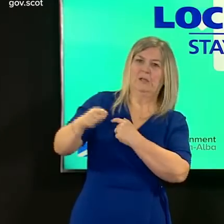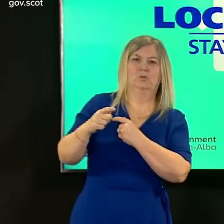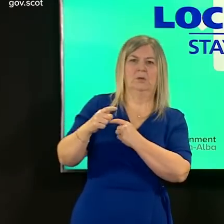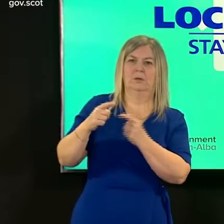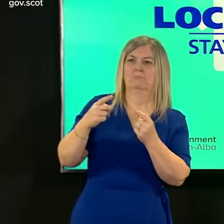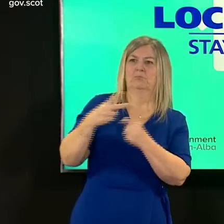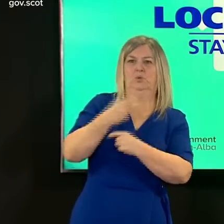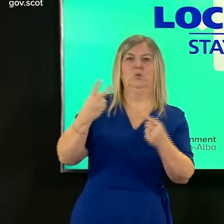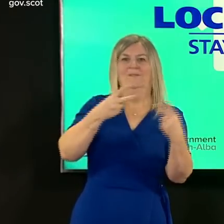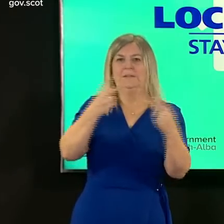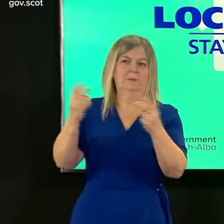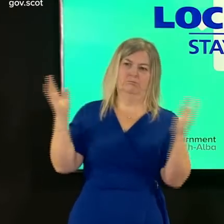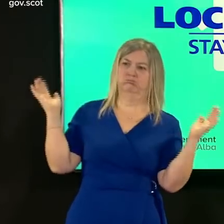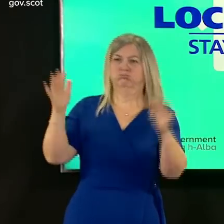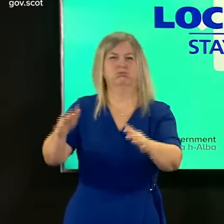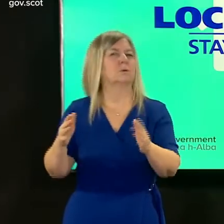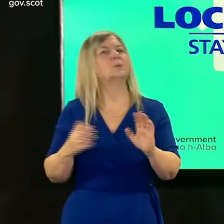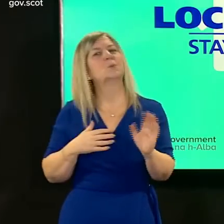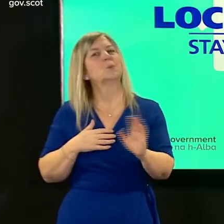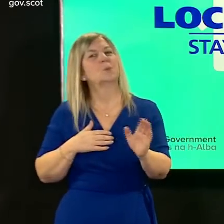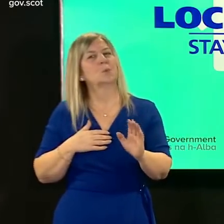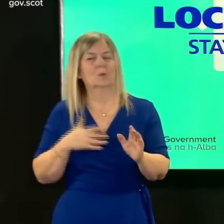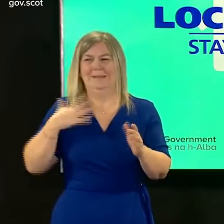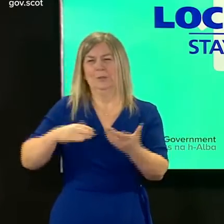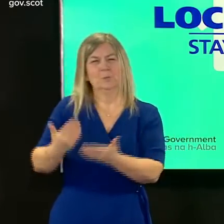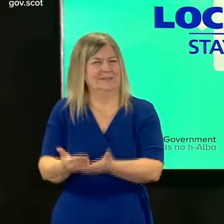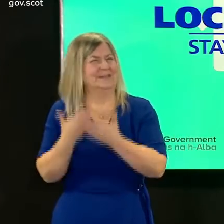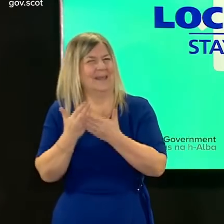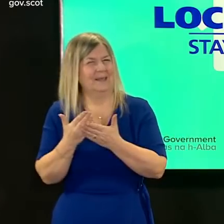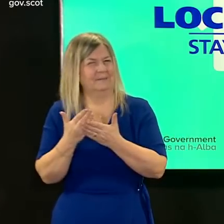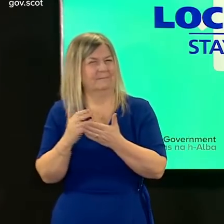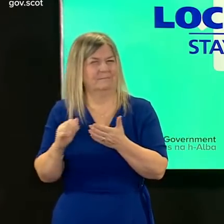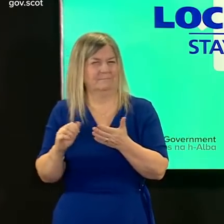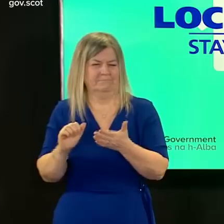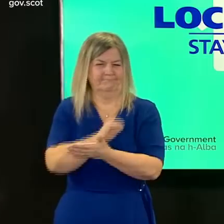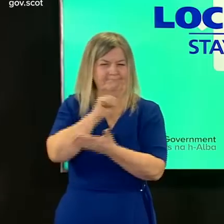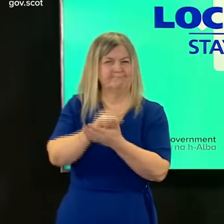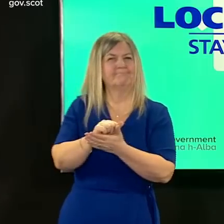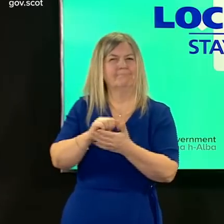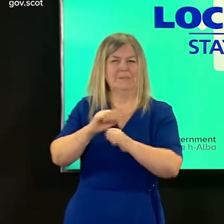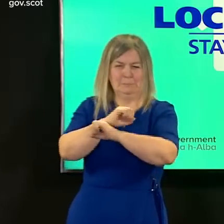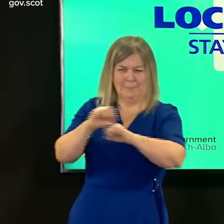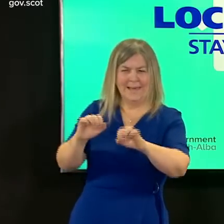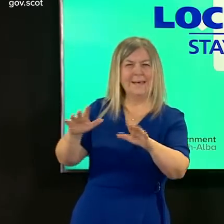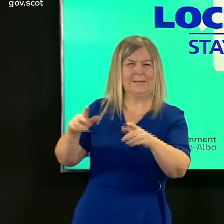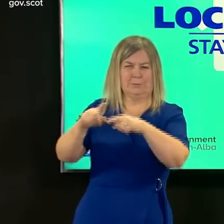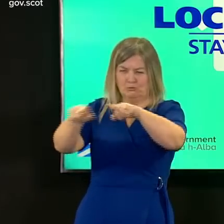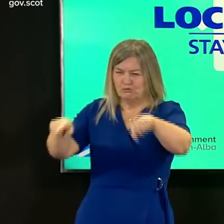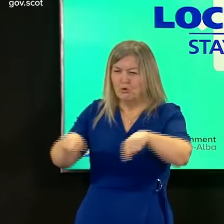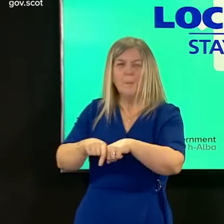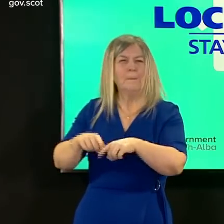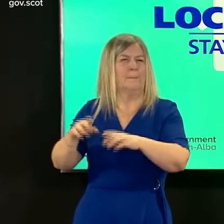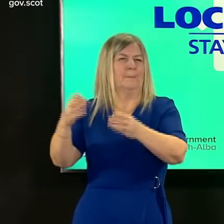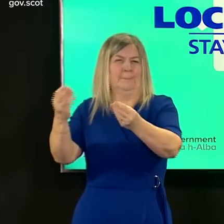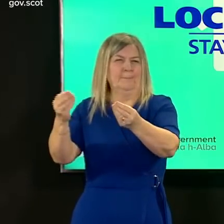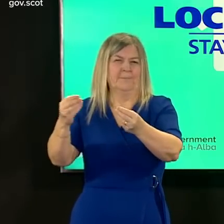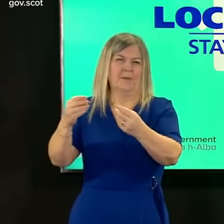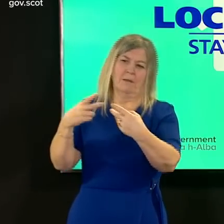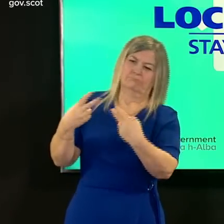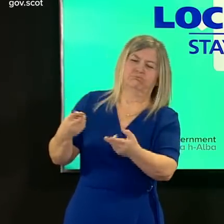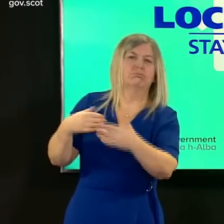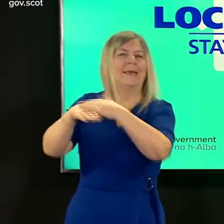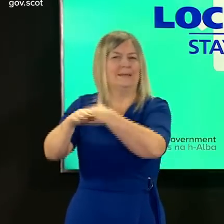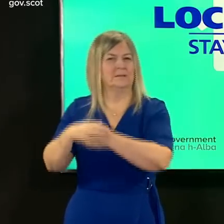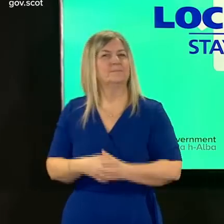can take place in a safe place and that there is a proper safe place for visitors to don and take off